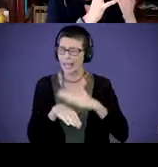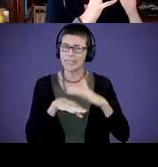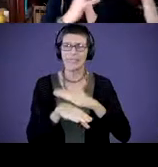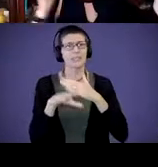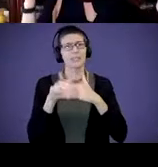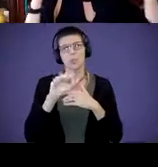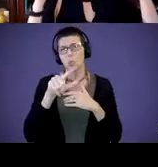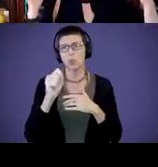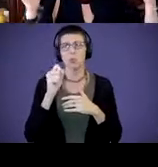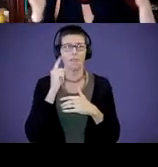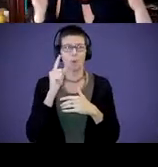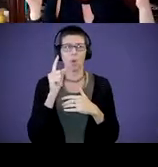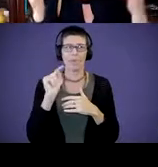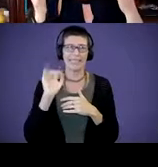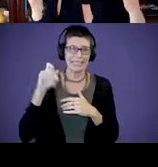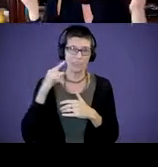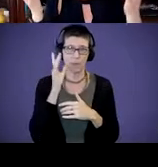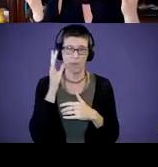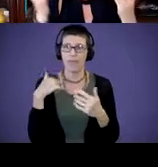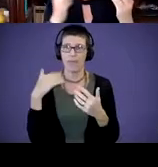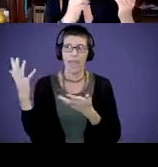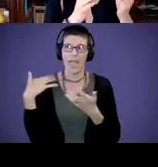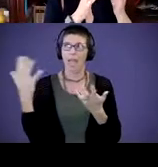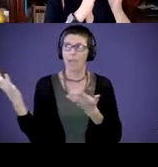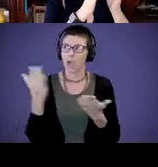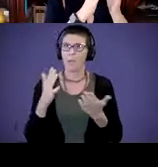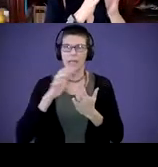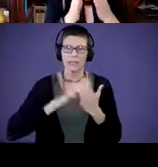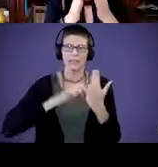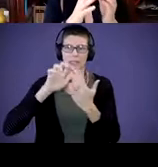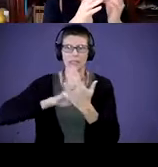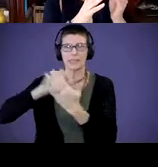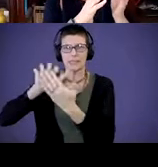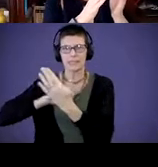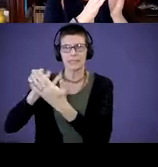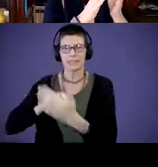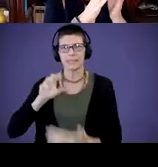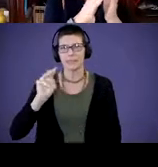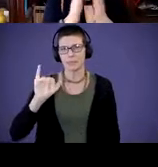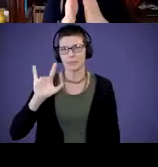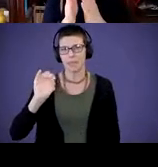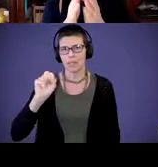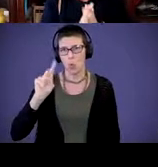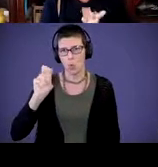And they came back with pages and pages and pages of milestones and ages and stages